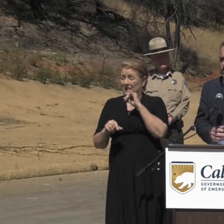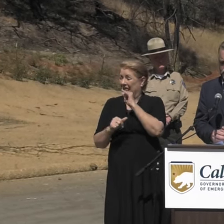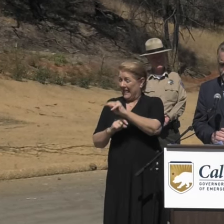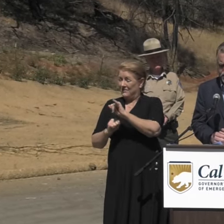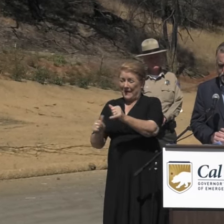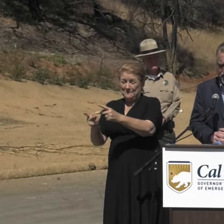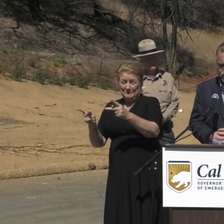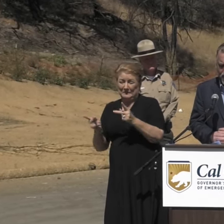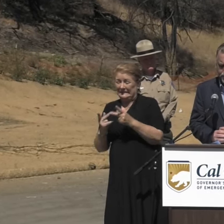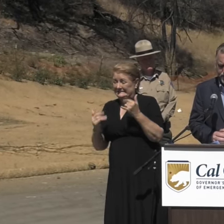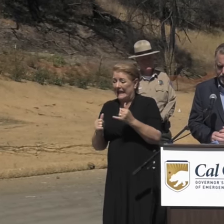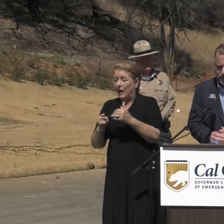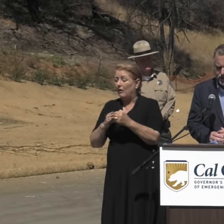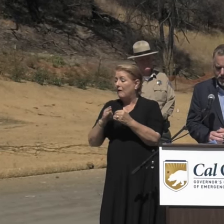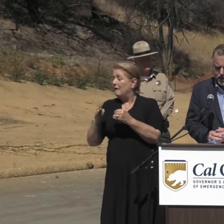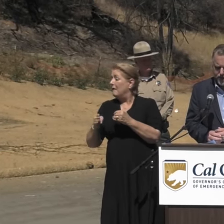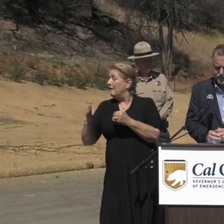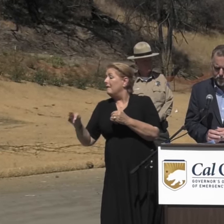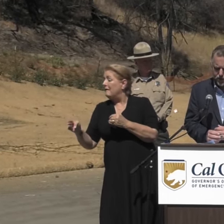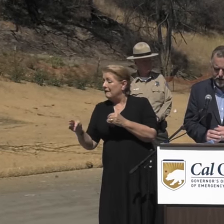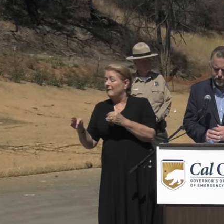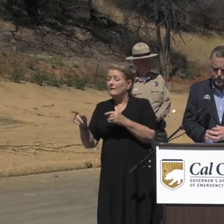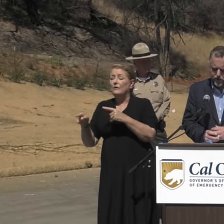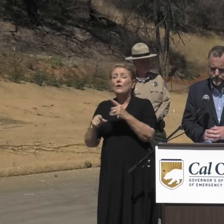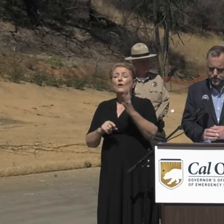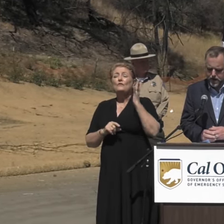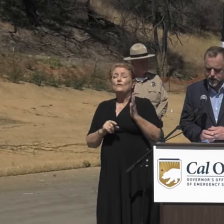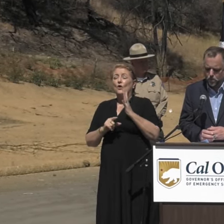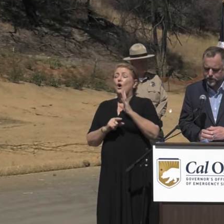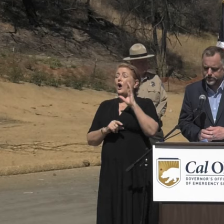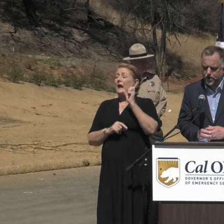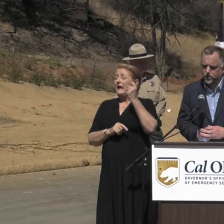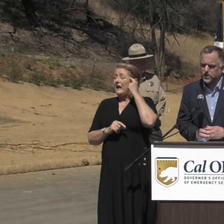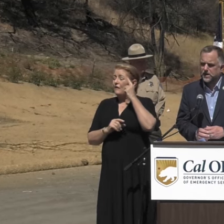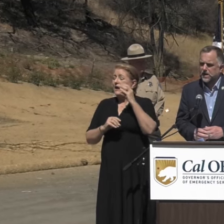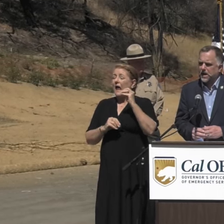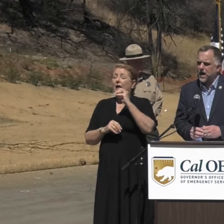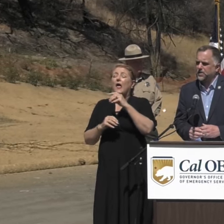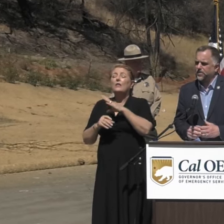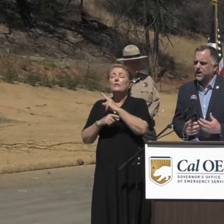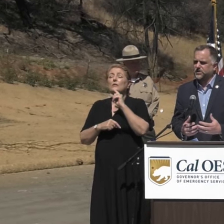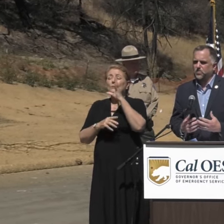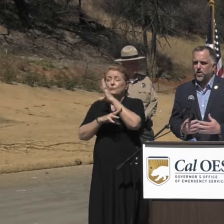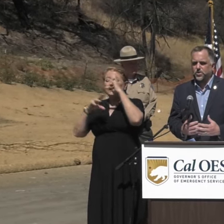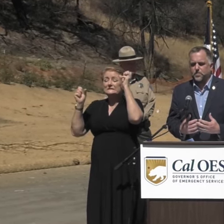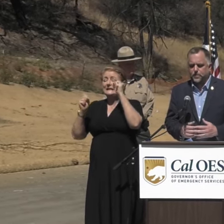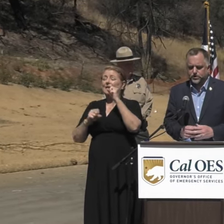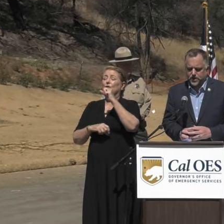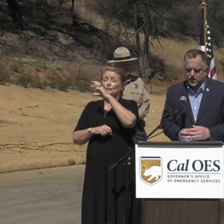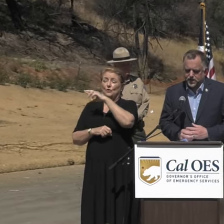we're nearby property that former Governor and President Reagan once owned. And I think it's important to remember something